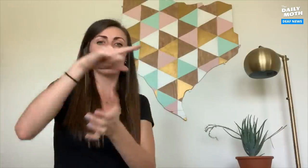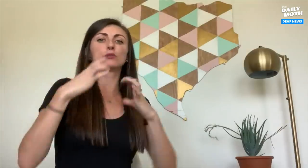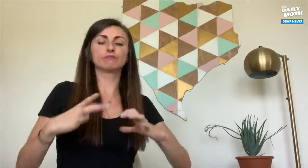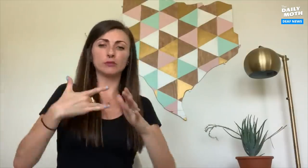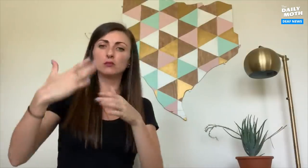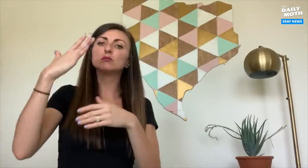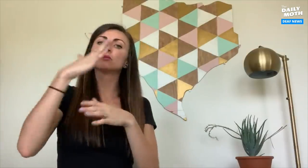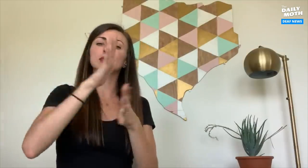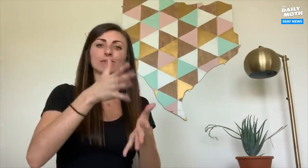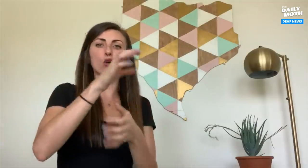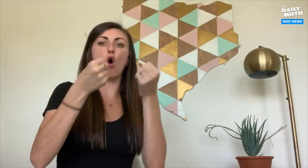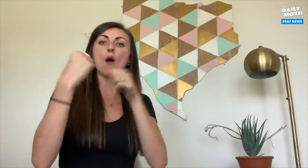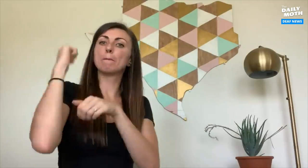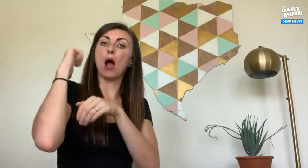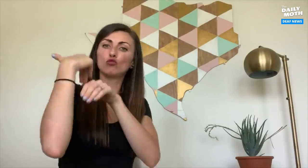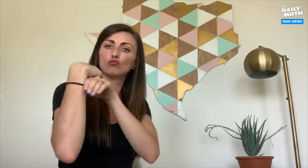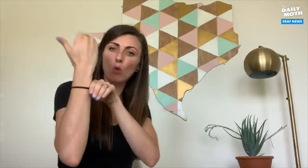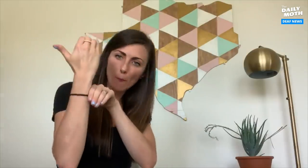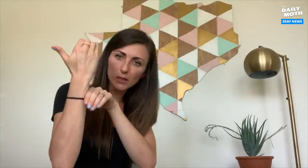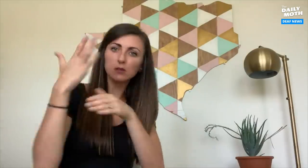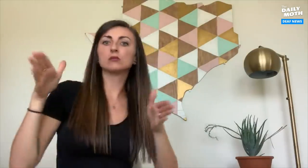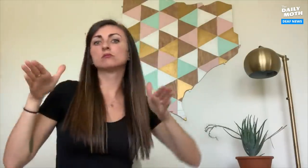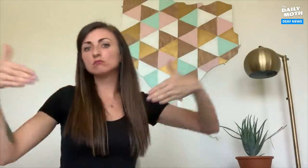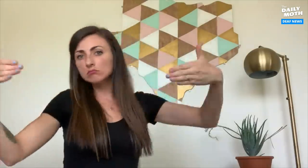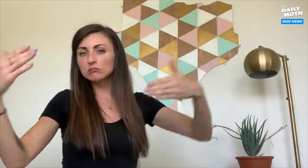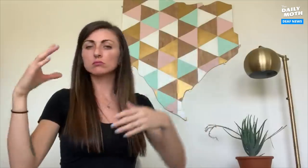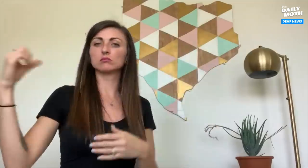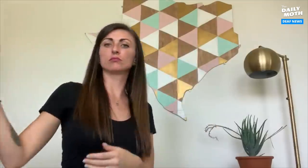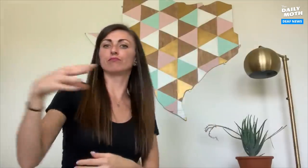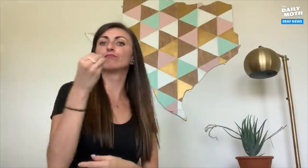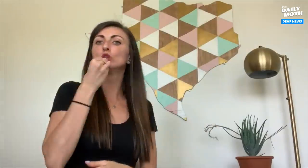Often our clients leave either the trunk or back doors open